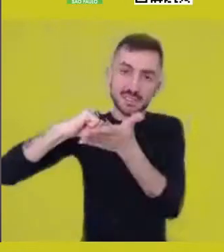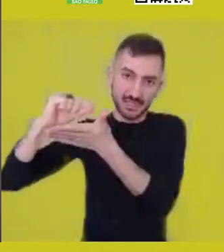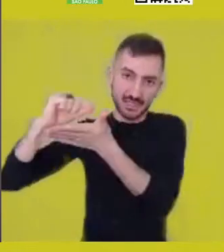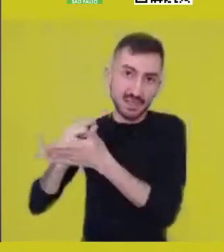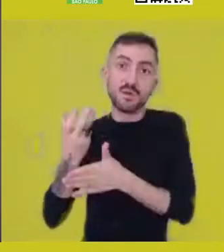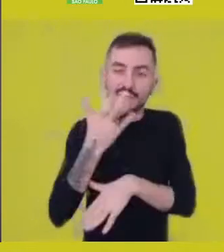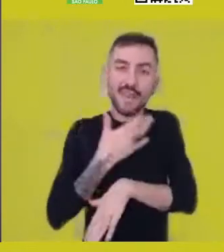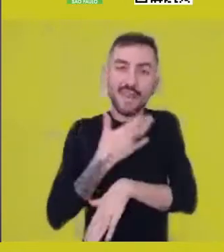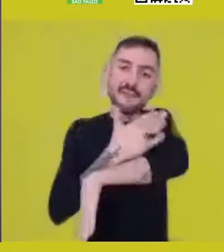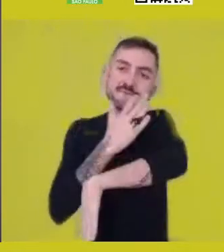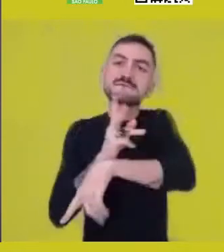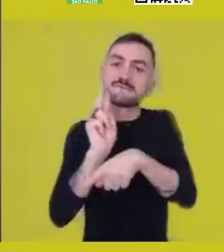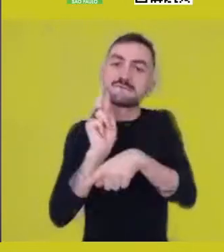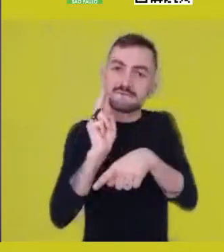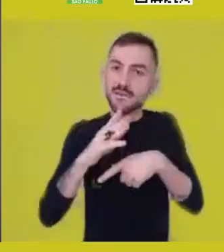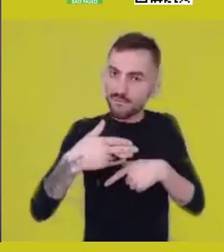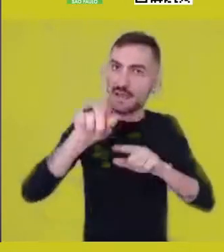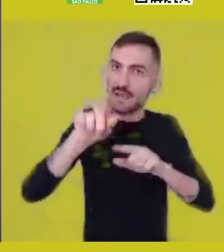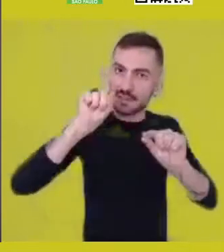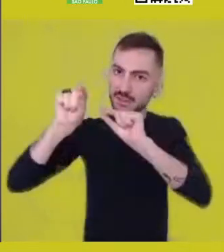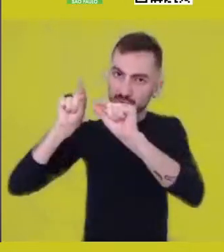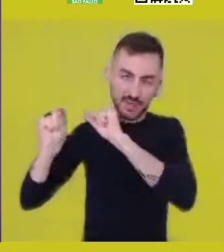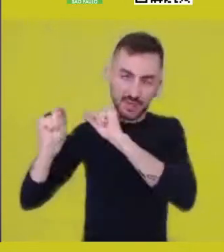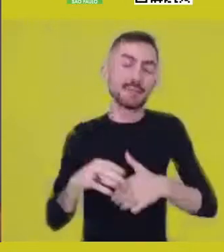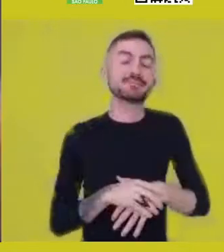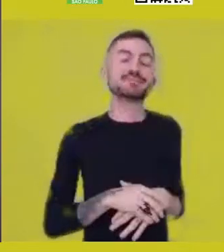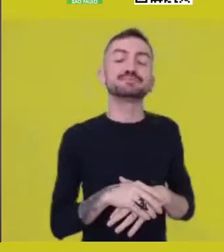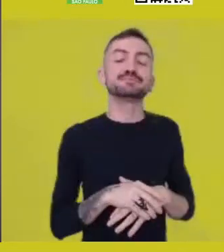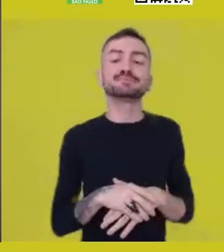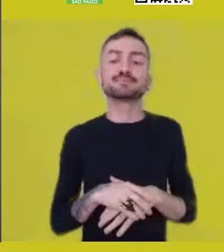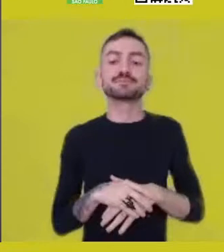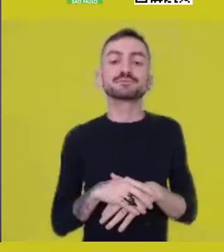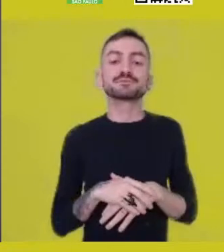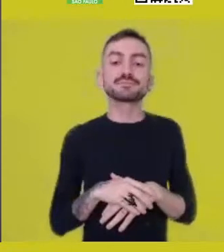who are being selected to go ahead with it.